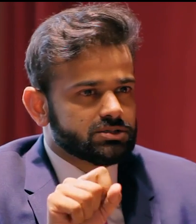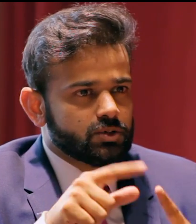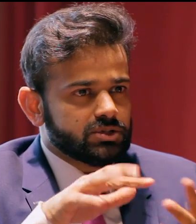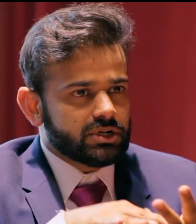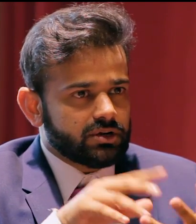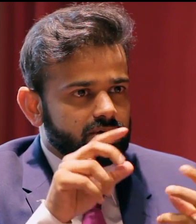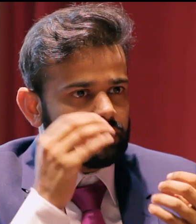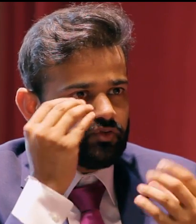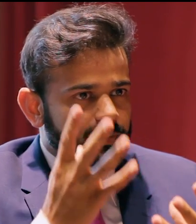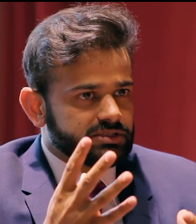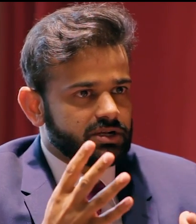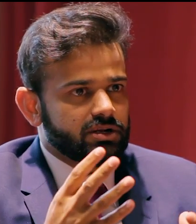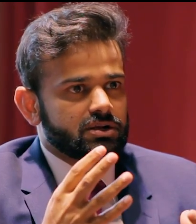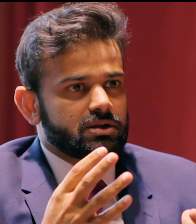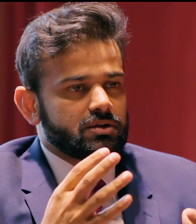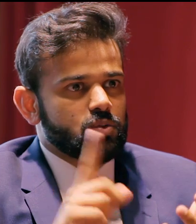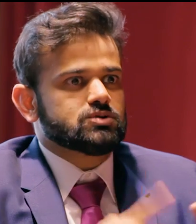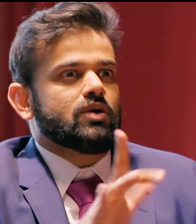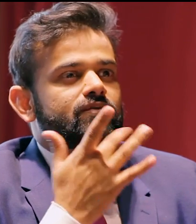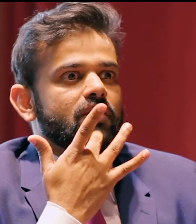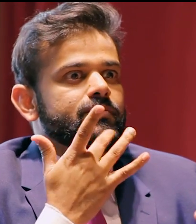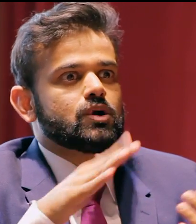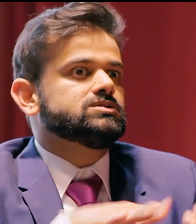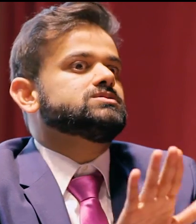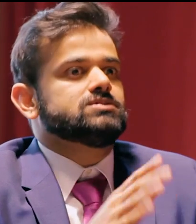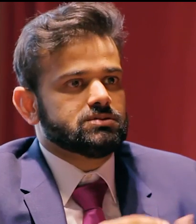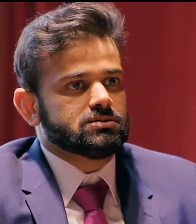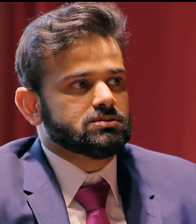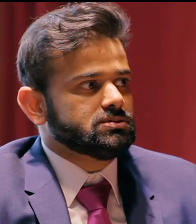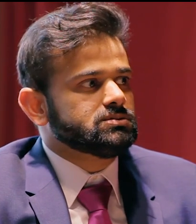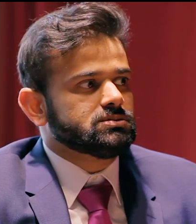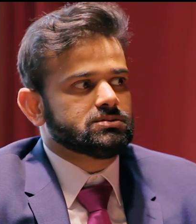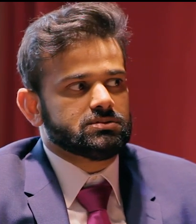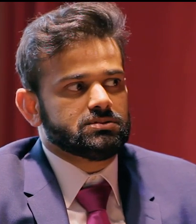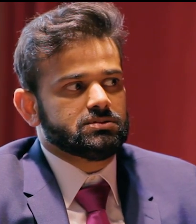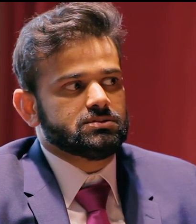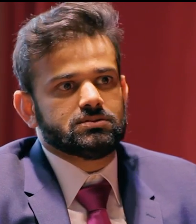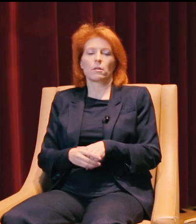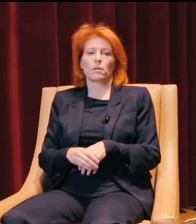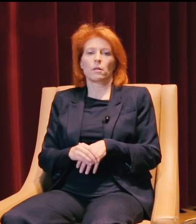from the analytics of what you study, you take that information. I mean, what's your favorite approach?